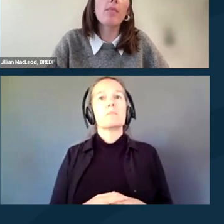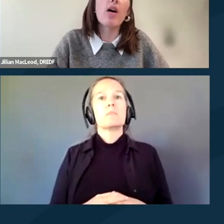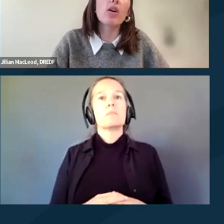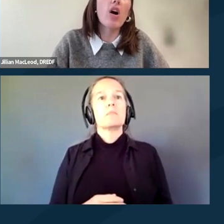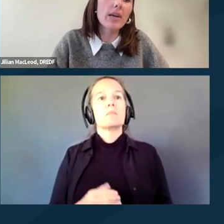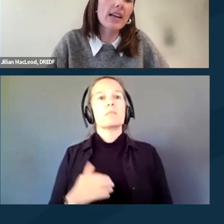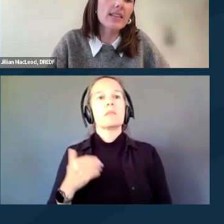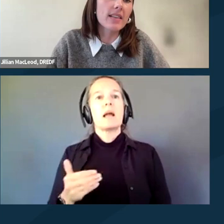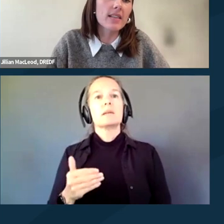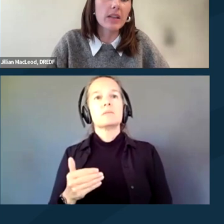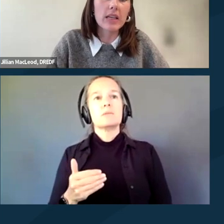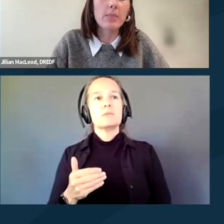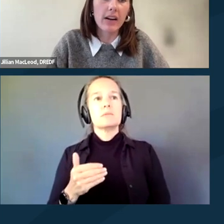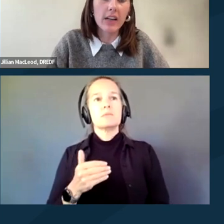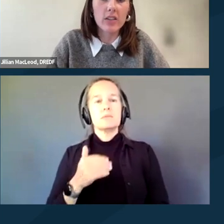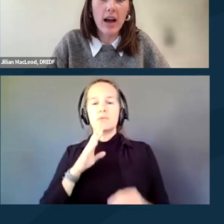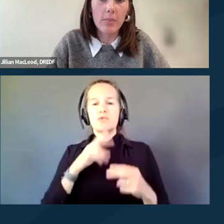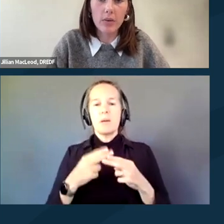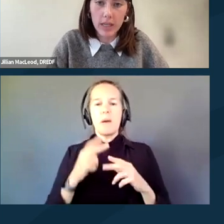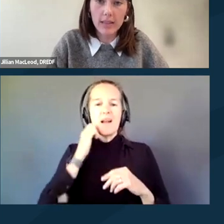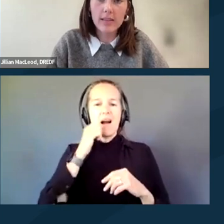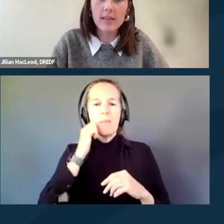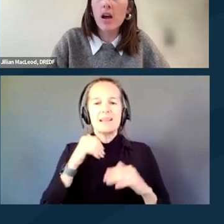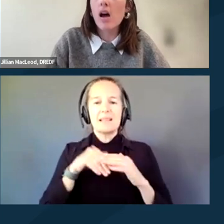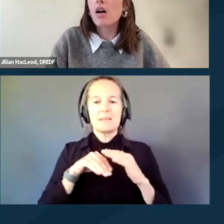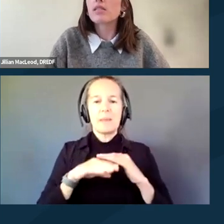about common accessibility barriers at protests.